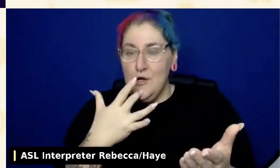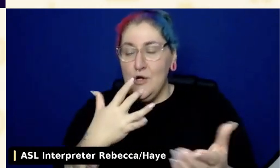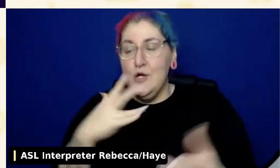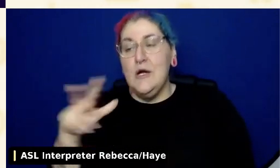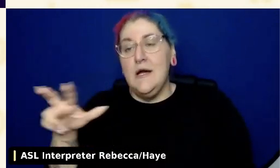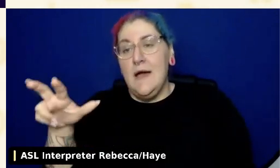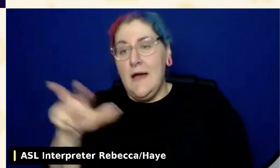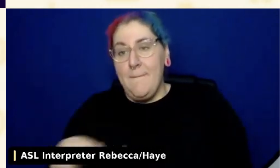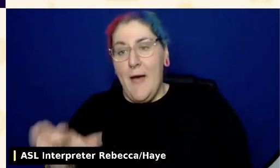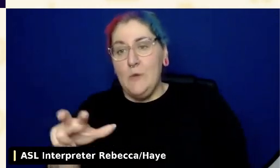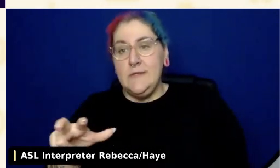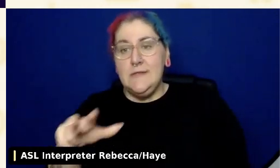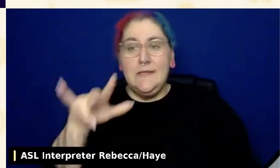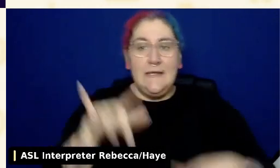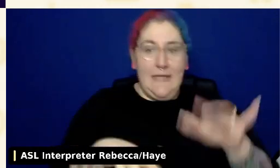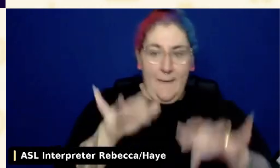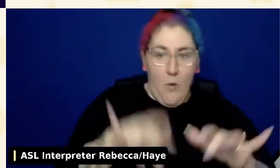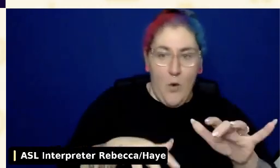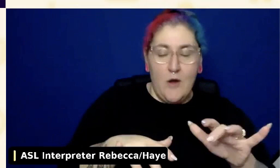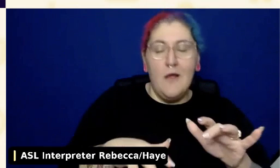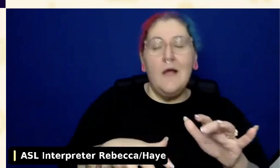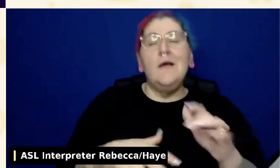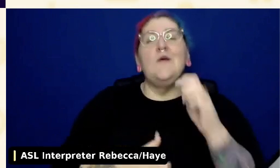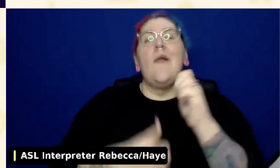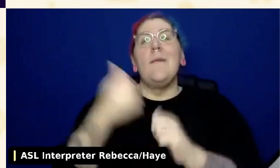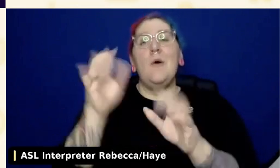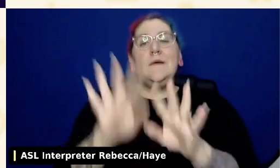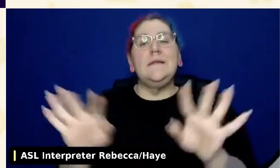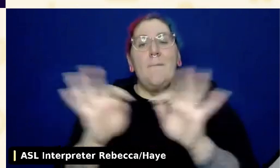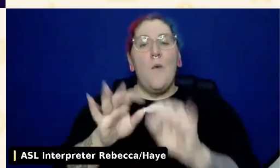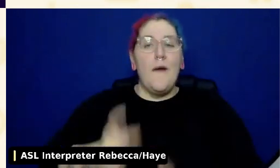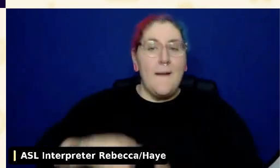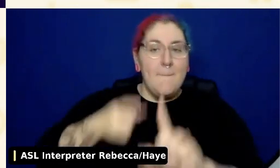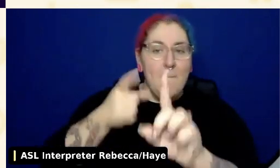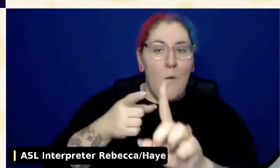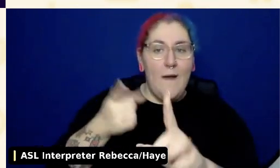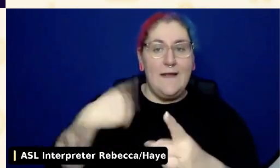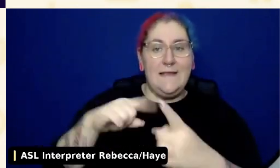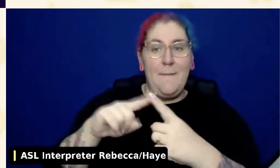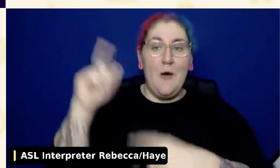How much time has it cost this user because they could only use a control with a mouse?